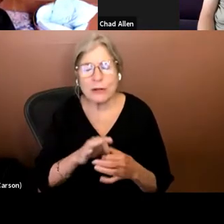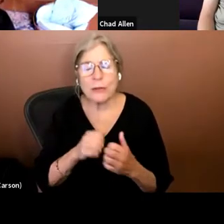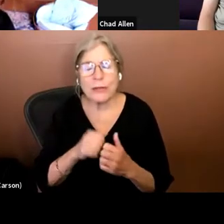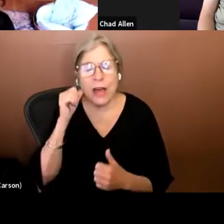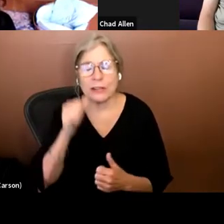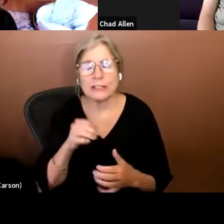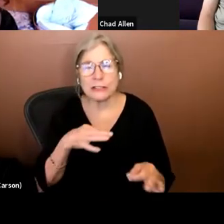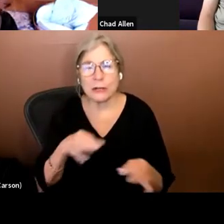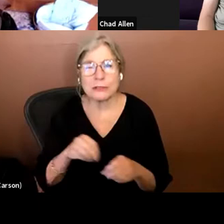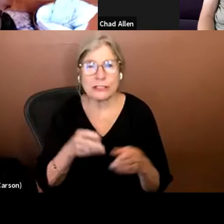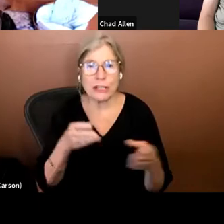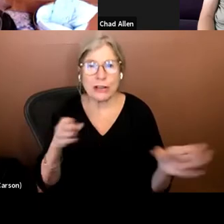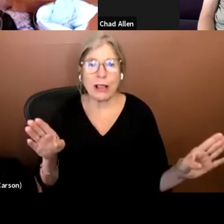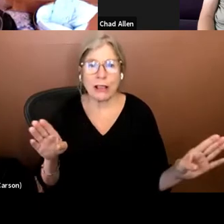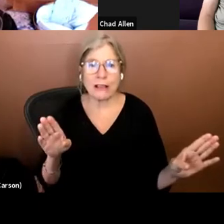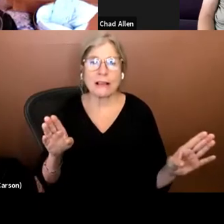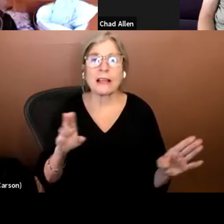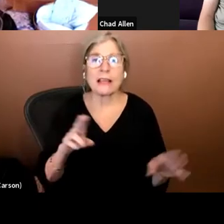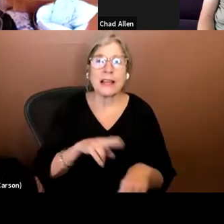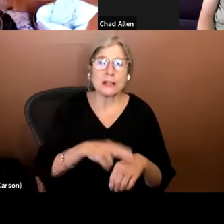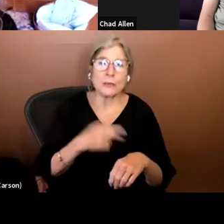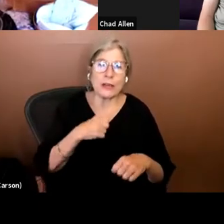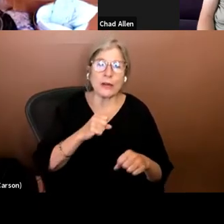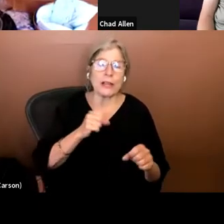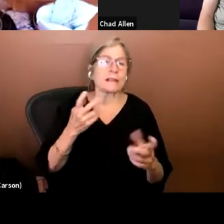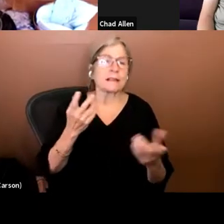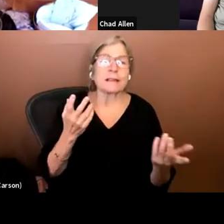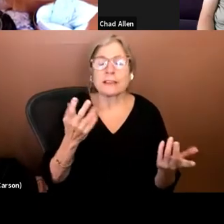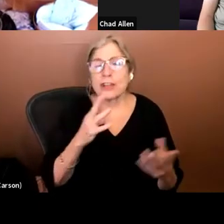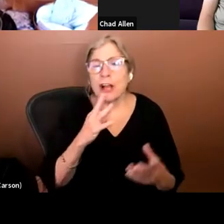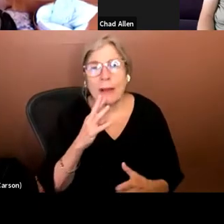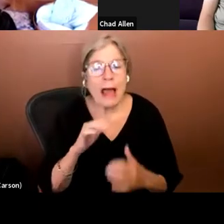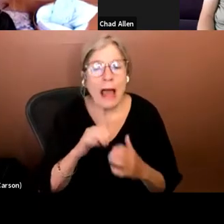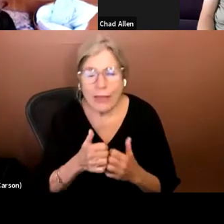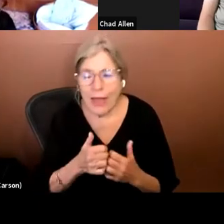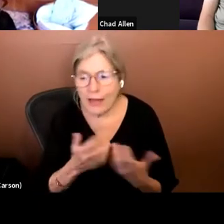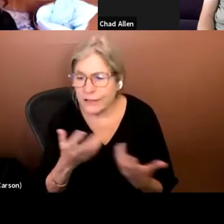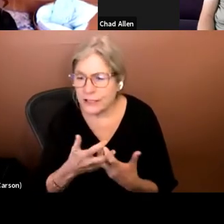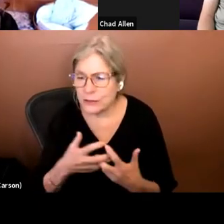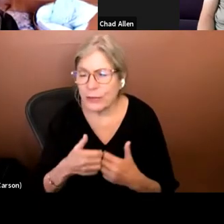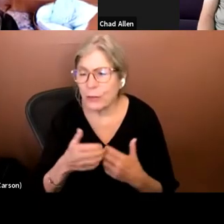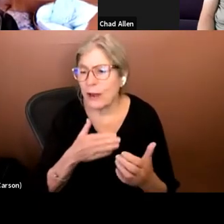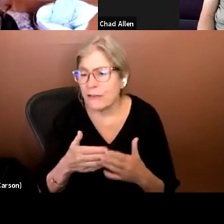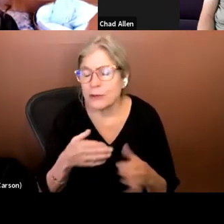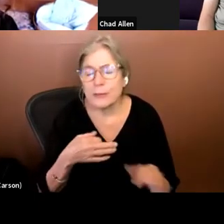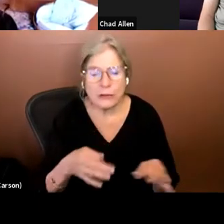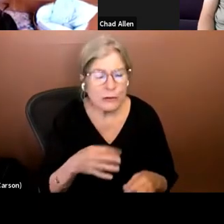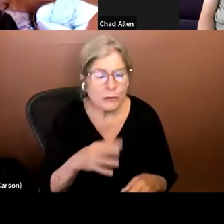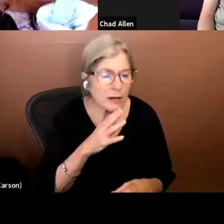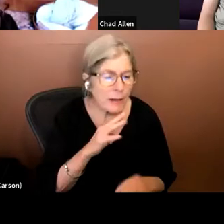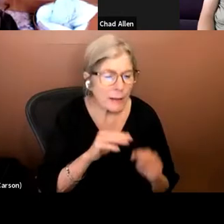general. We could talk about how that fits what's being described about a museum or cruise ship or